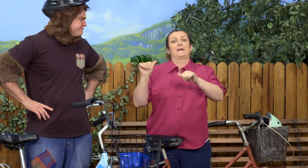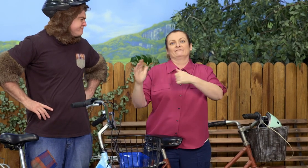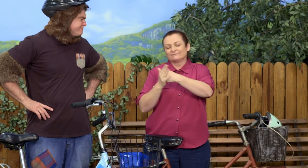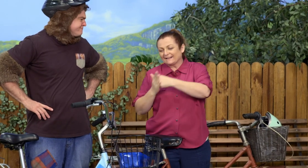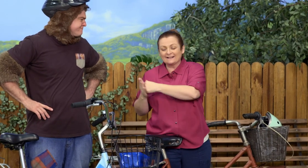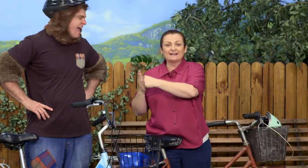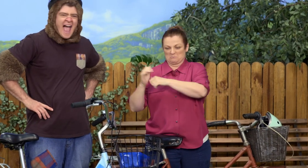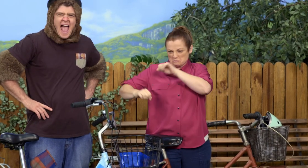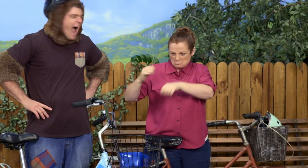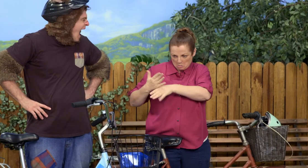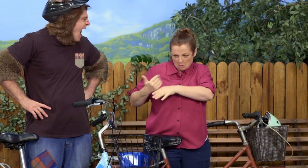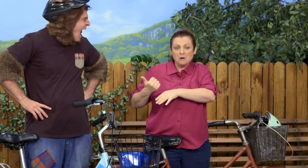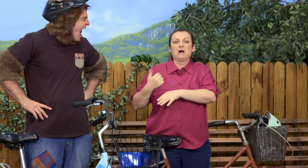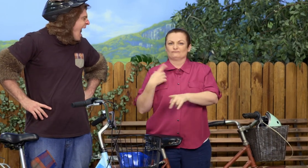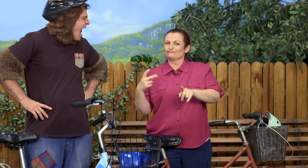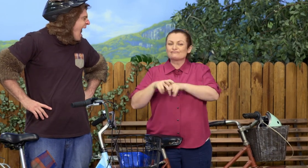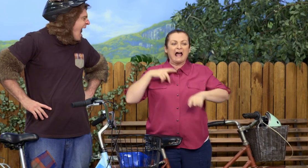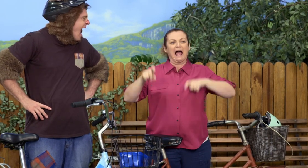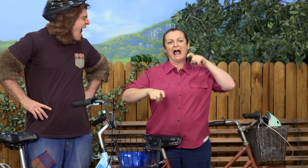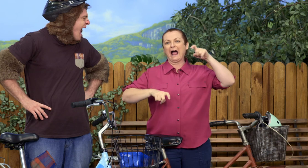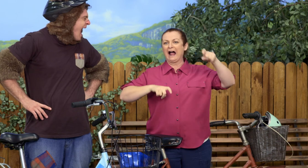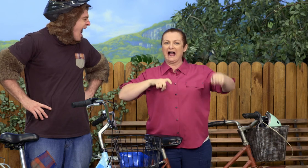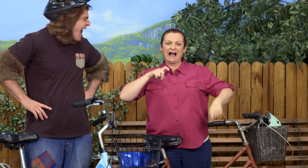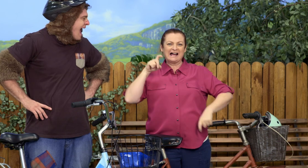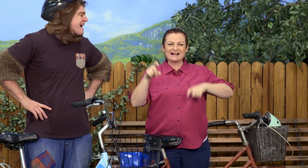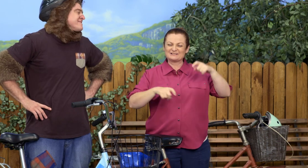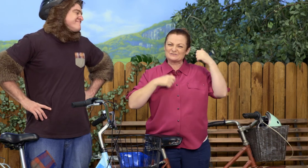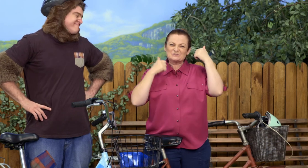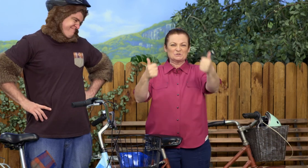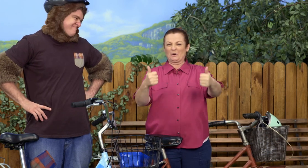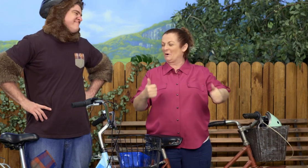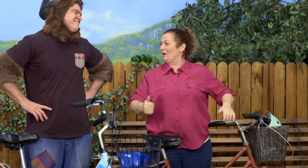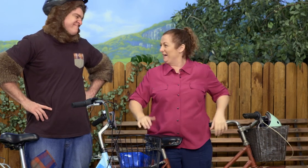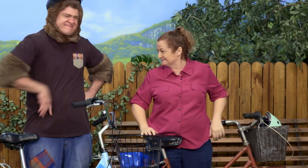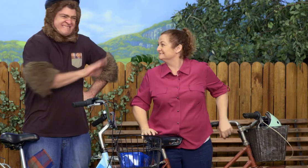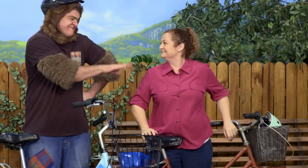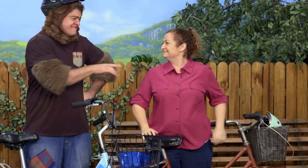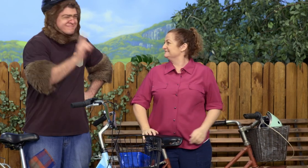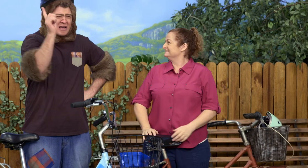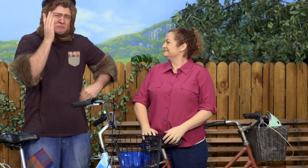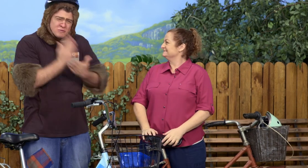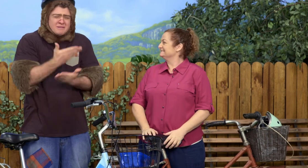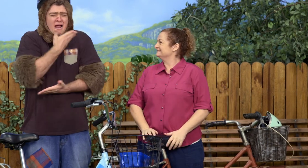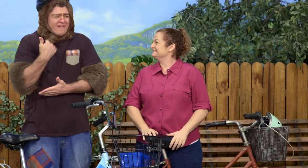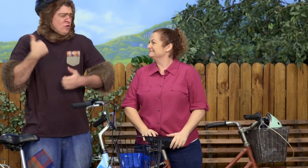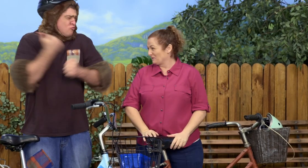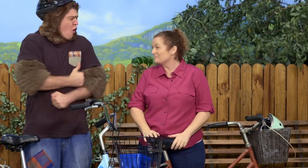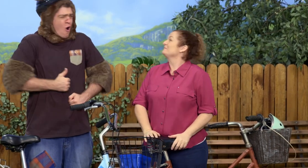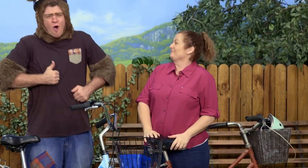And now it's fixed, and everything works! And I had a great bike ride. Oh, I really enjoyed this day.